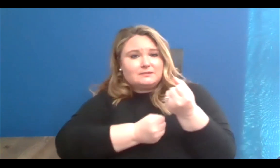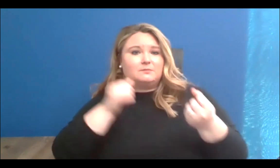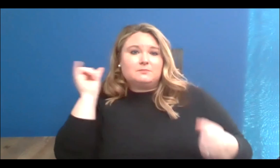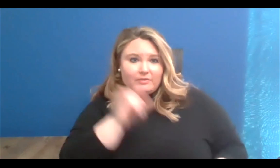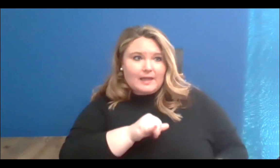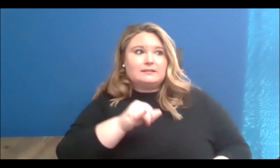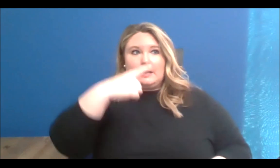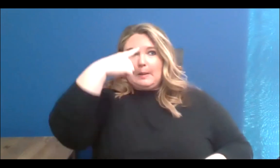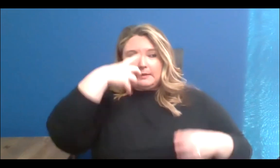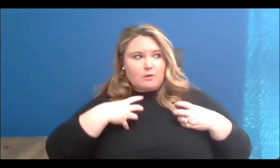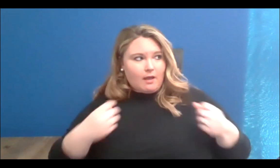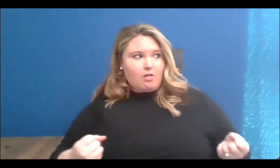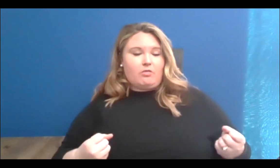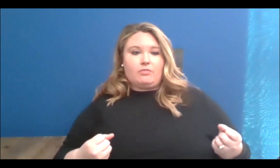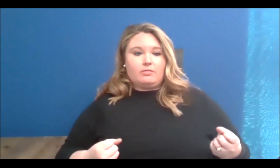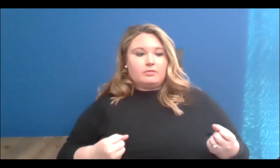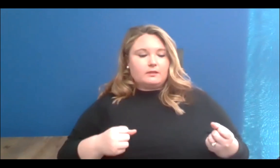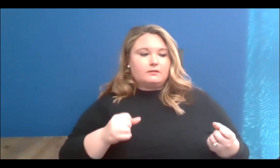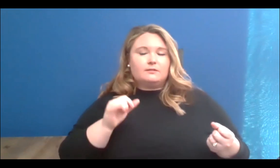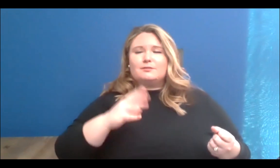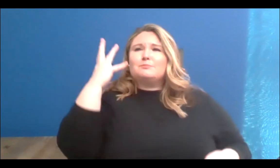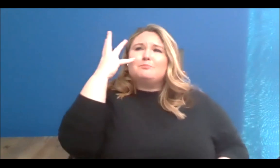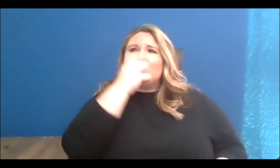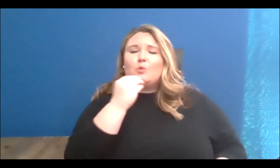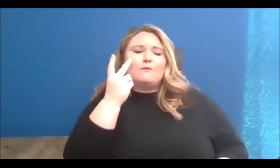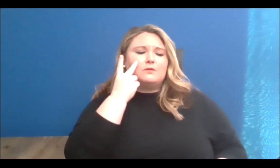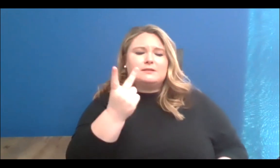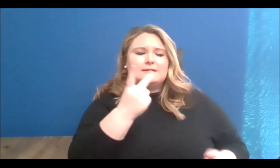And yeah, it's just so beautiful to see that all happen. I'm just very happy to